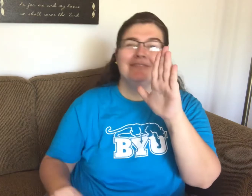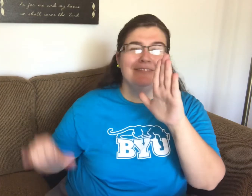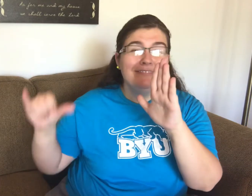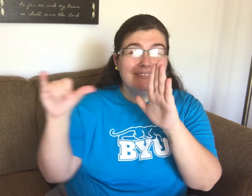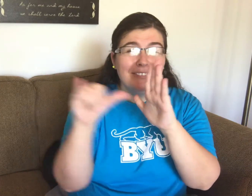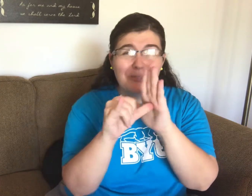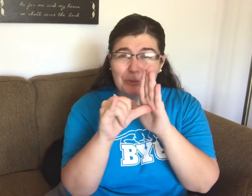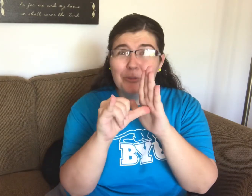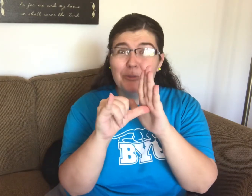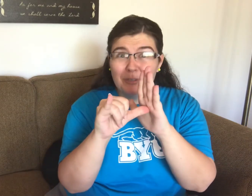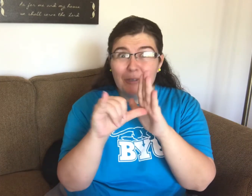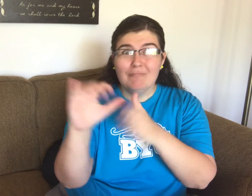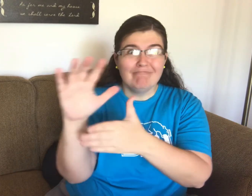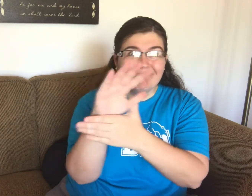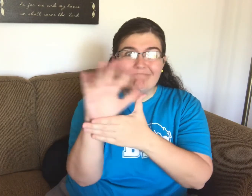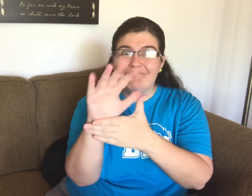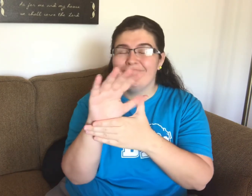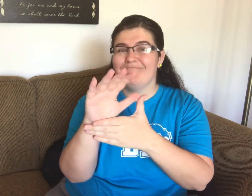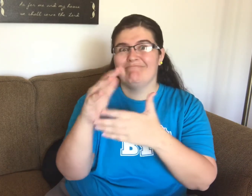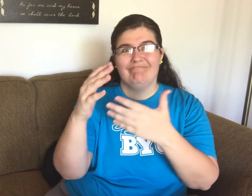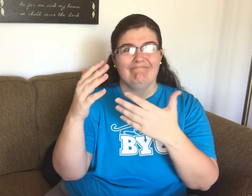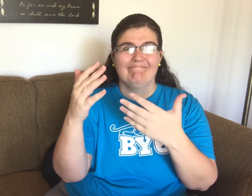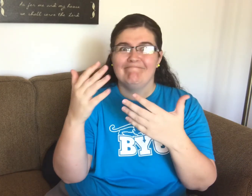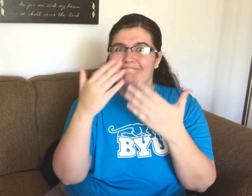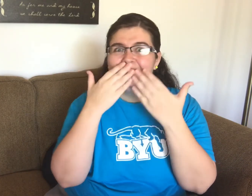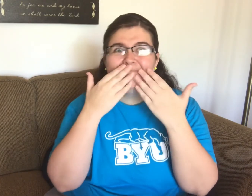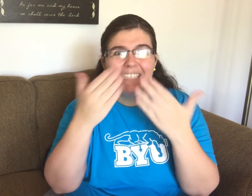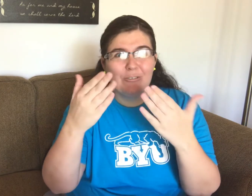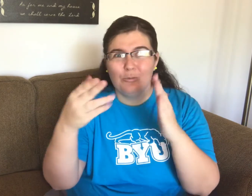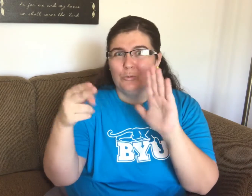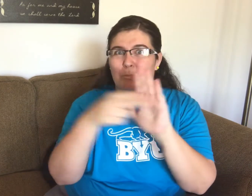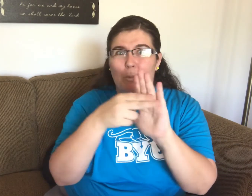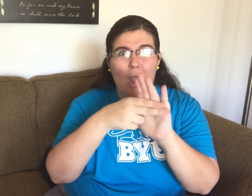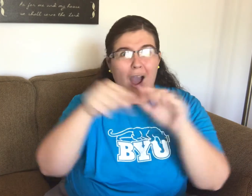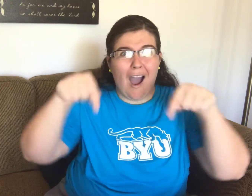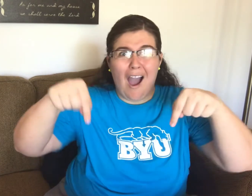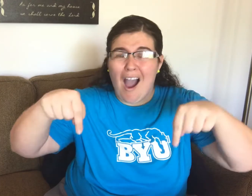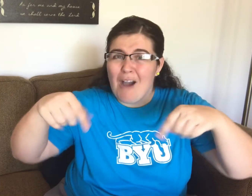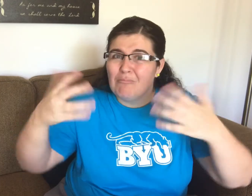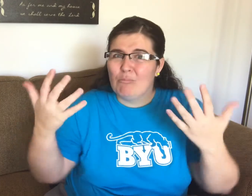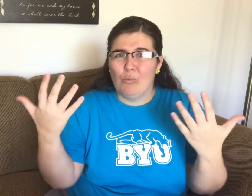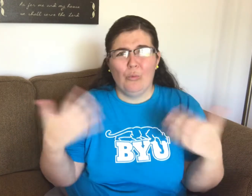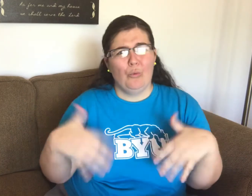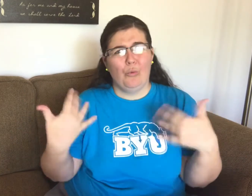channel and for subscribing below,